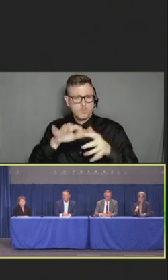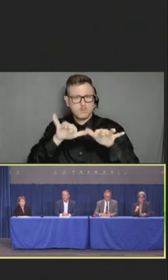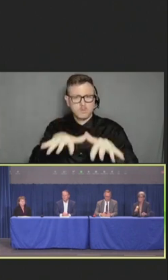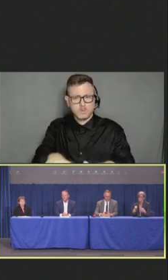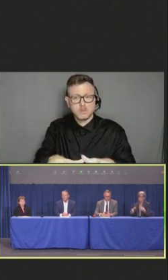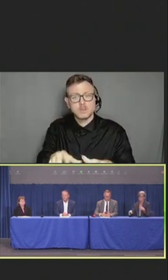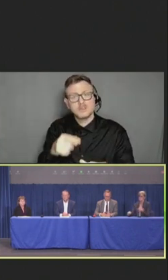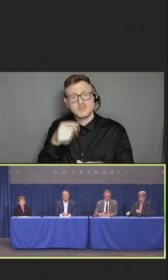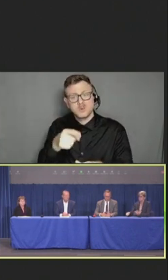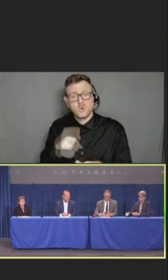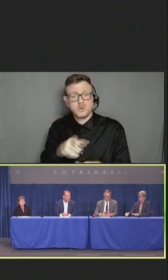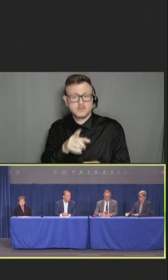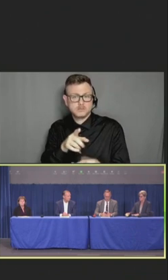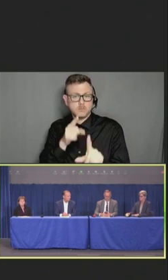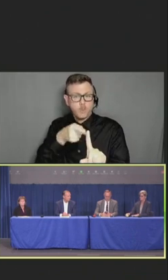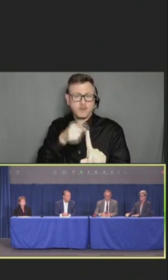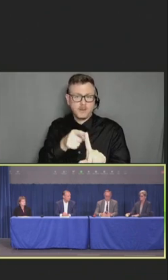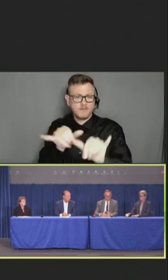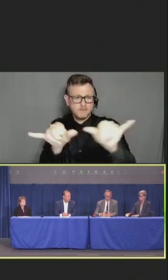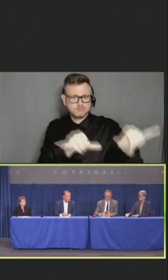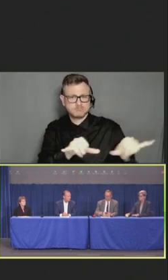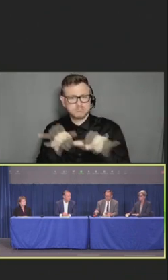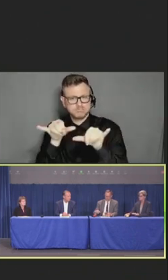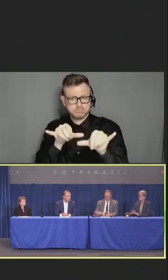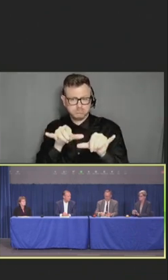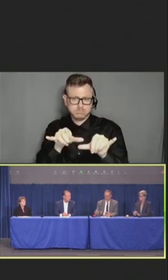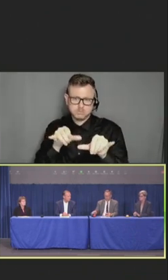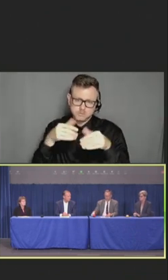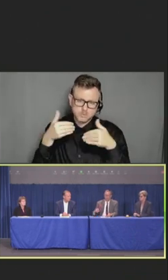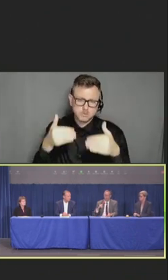Todd Wolynn: And just trying to look up.